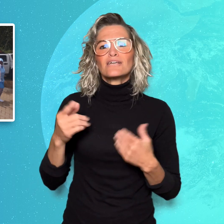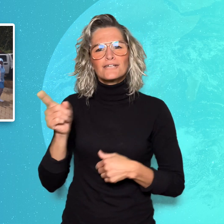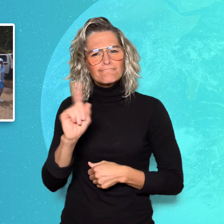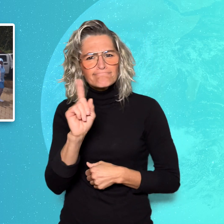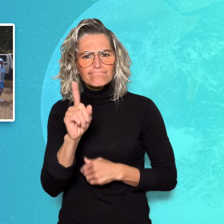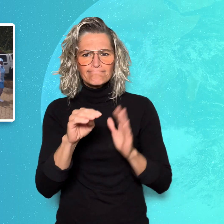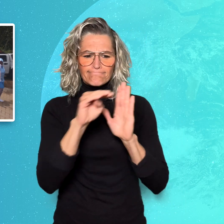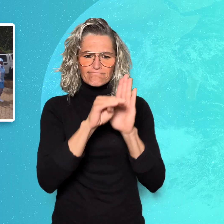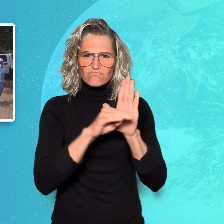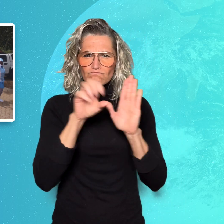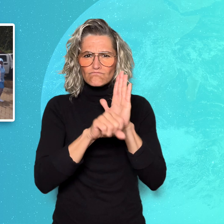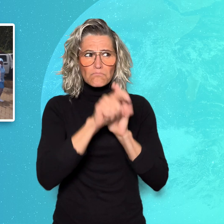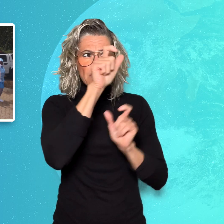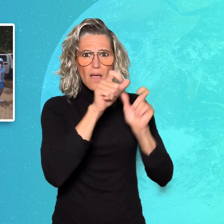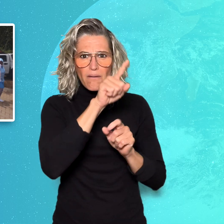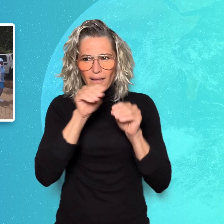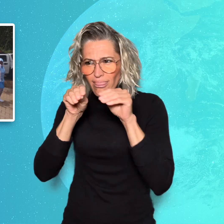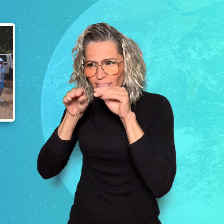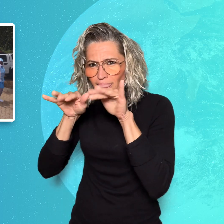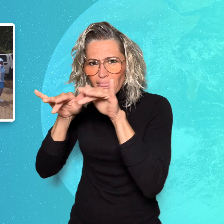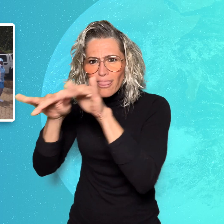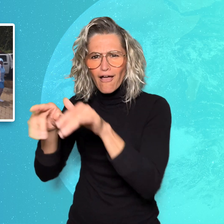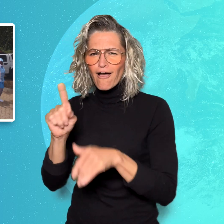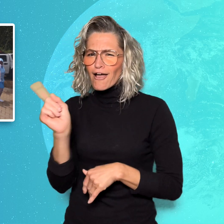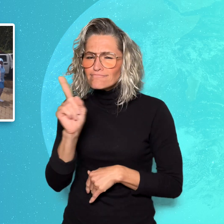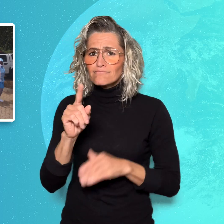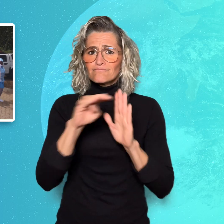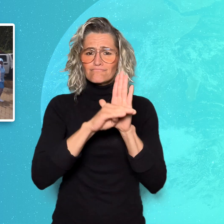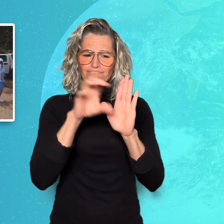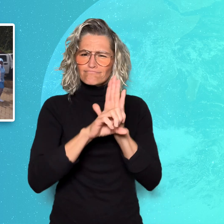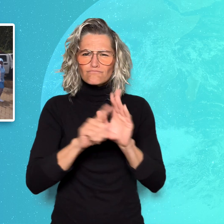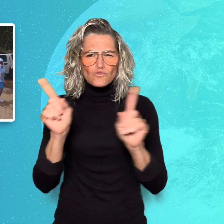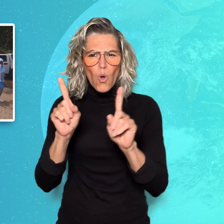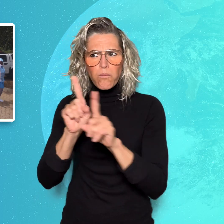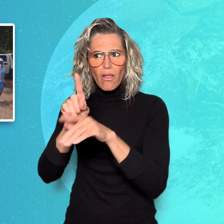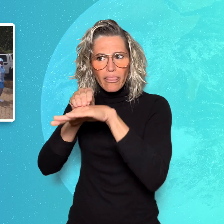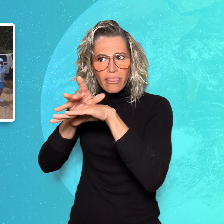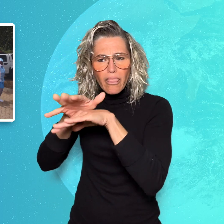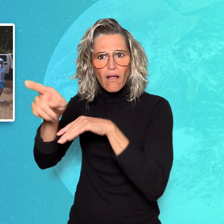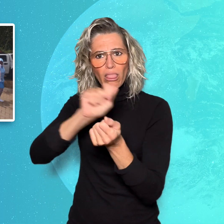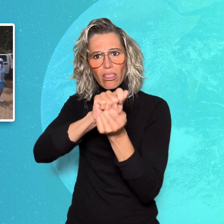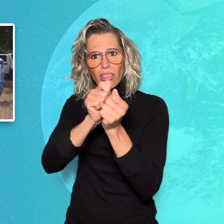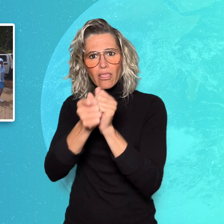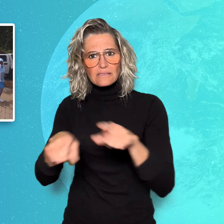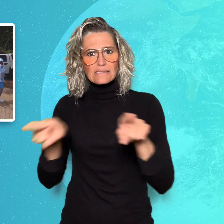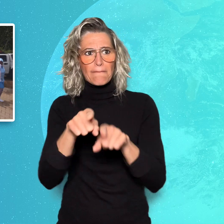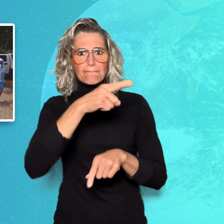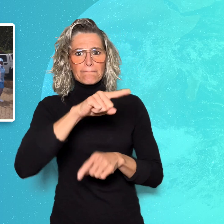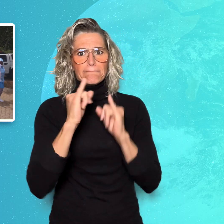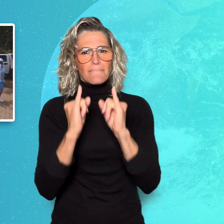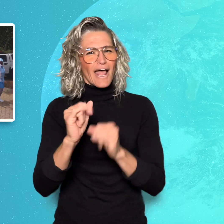from crime influenced by bad people. The police aim